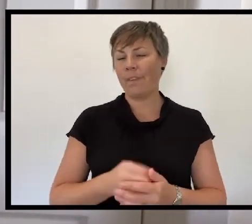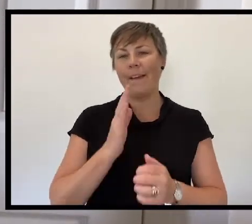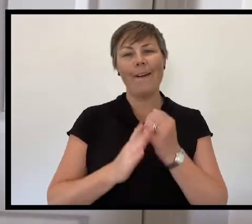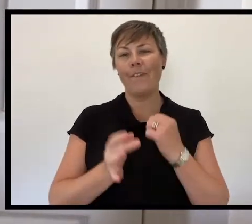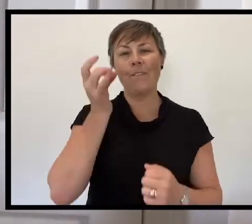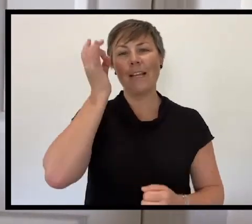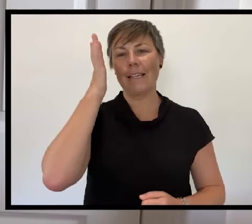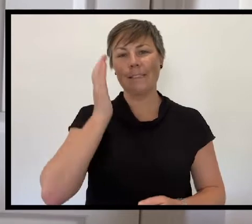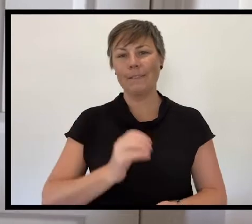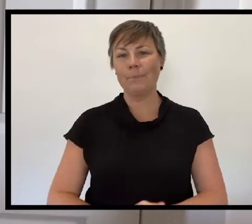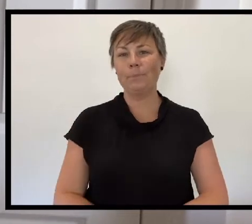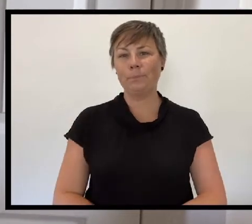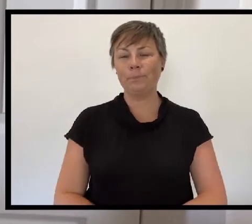Lest we forget